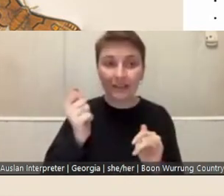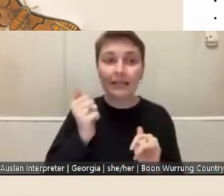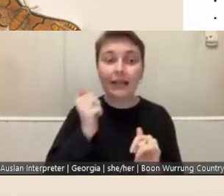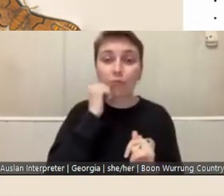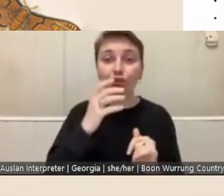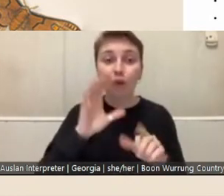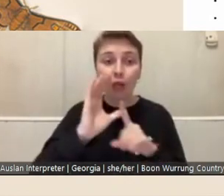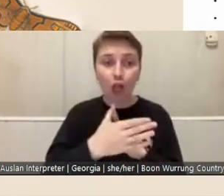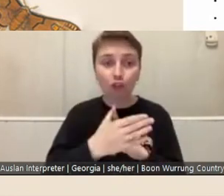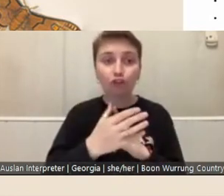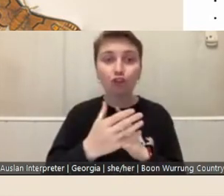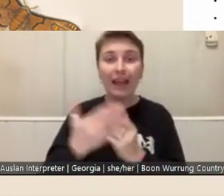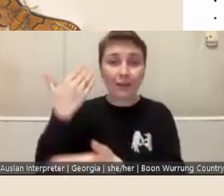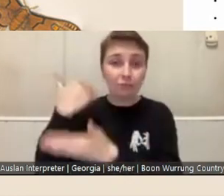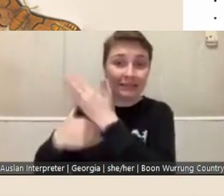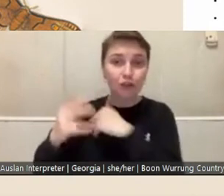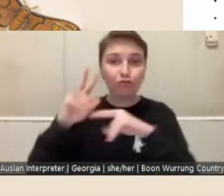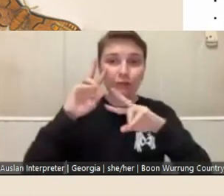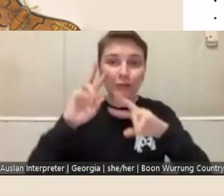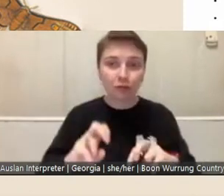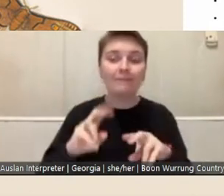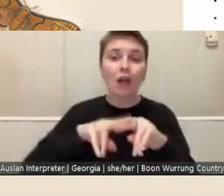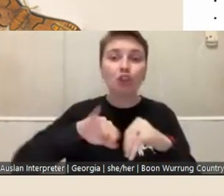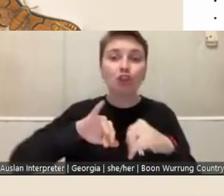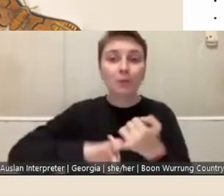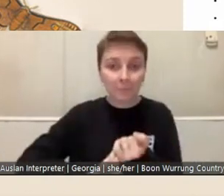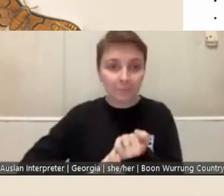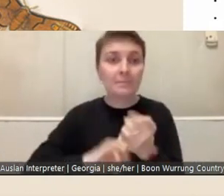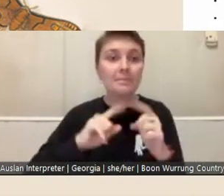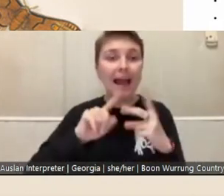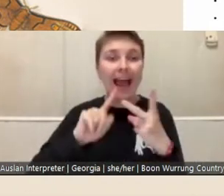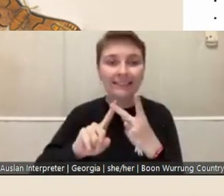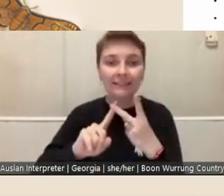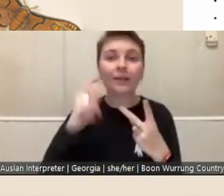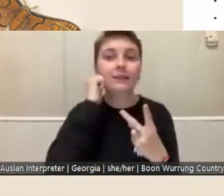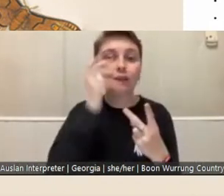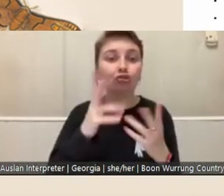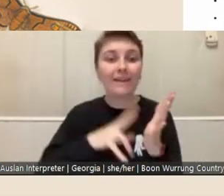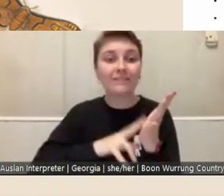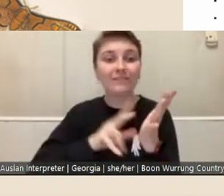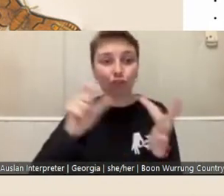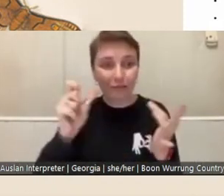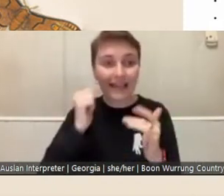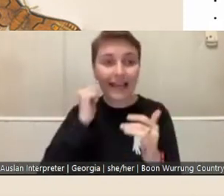Research Fellowship and the Indigenous Victorian Aboriginal Family History Fellowship.